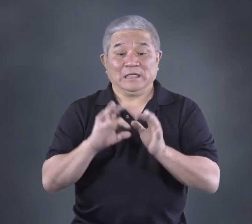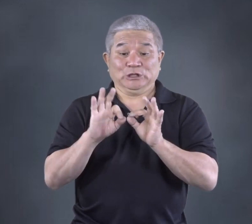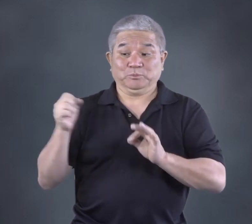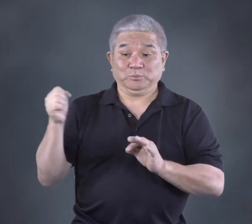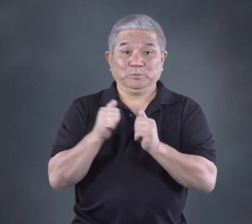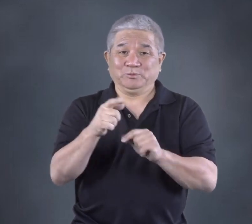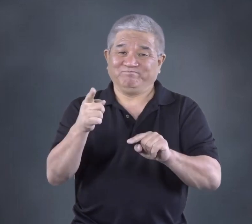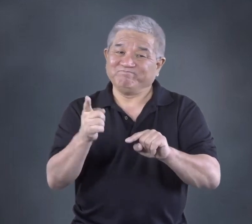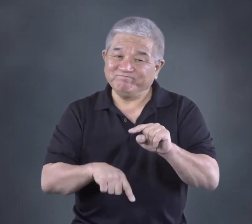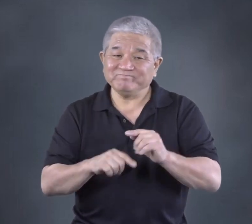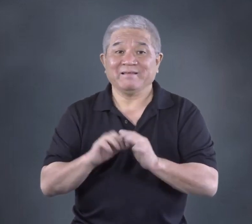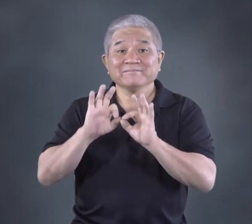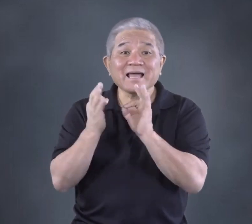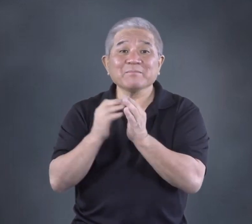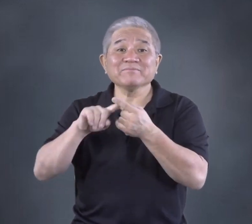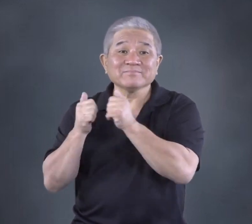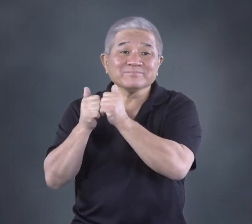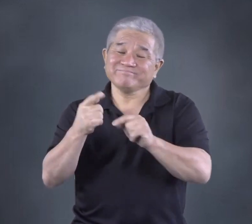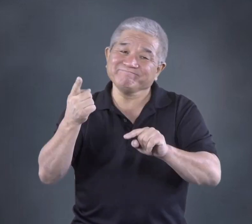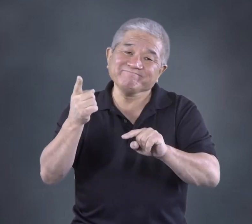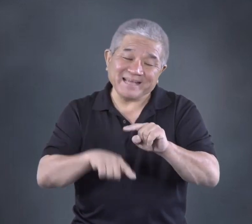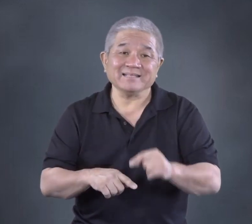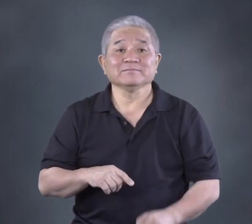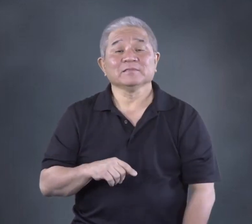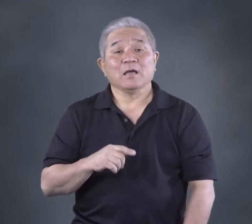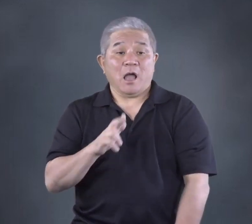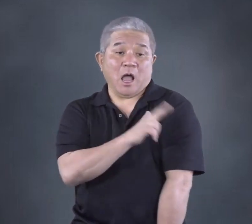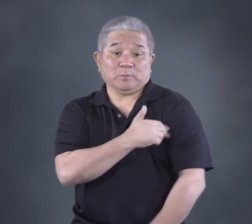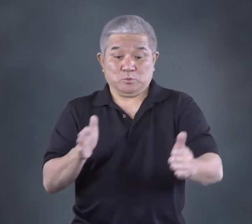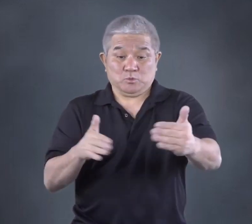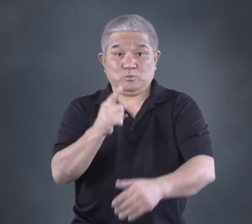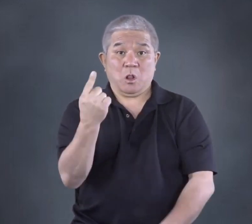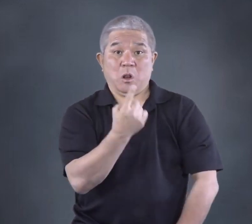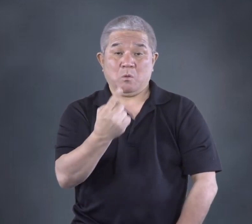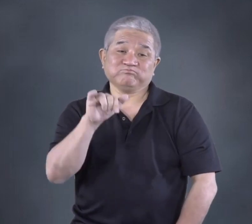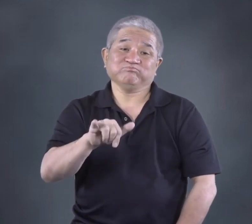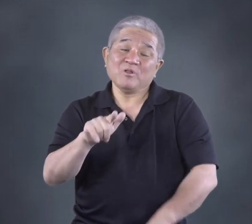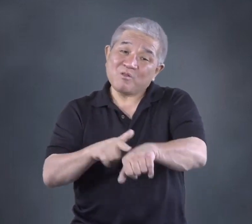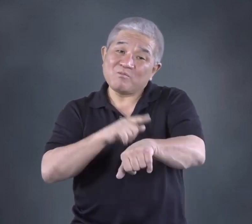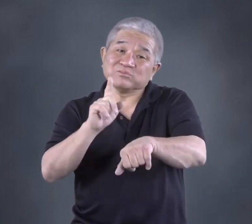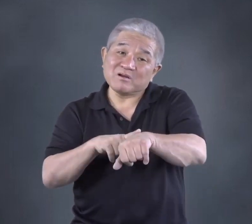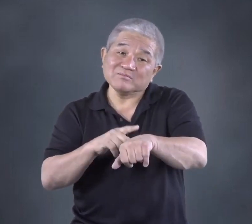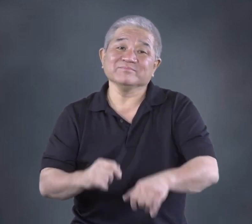Many hospitals will not allow in-person interpreters. Family members or visitors cannot go in with you. You may be alone for a long time when you are in the hospital.